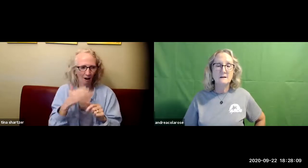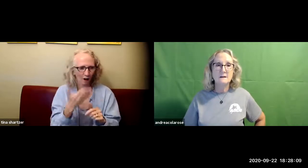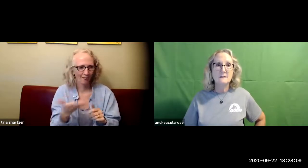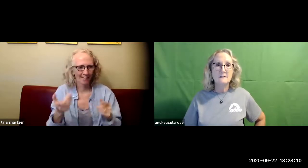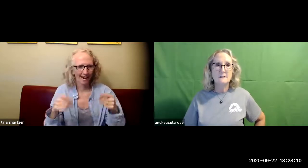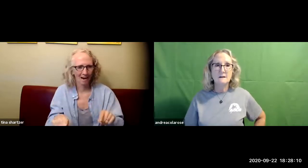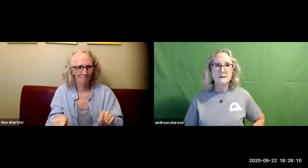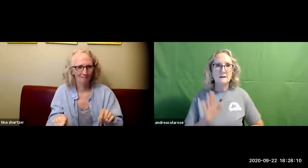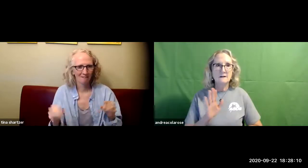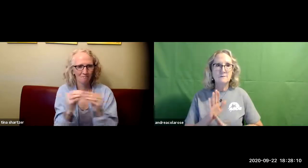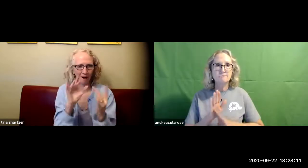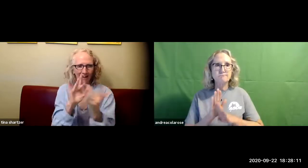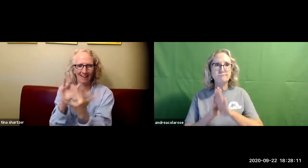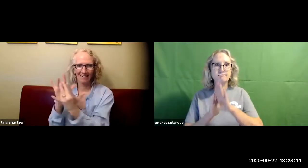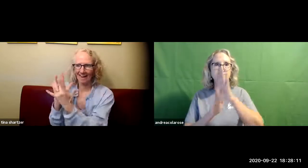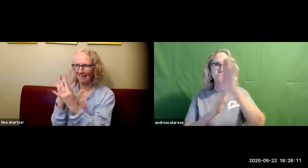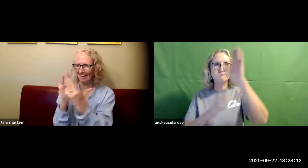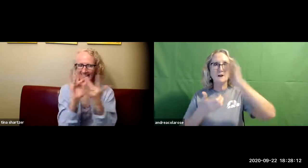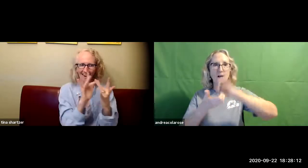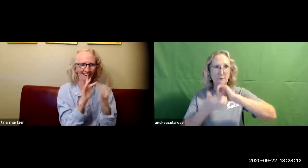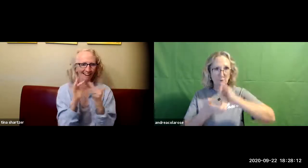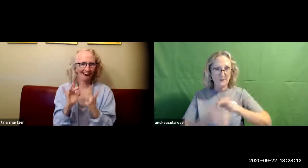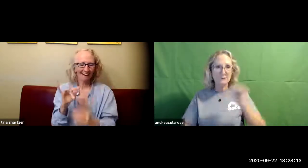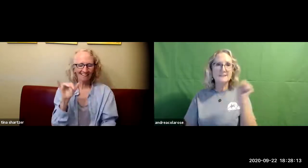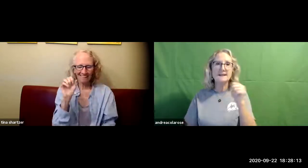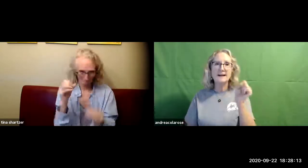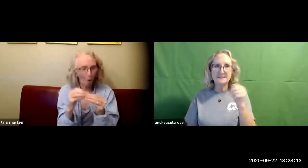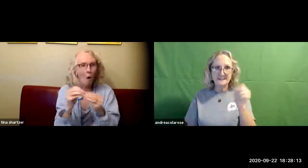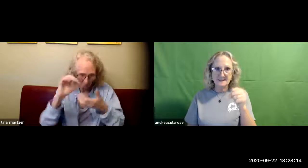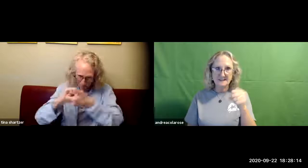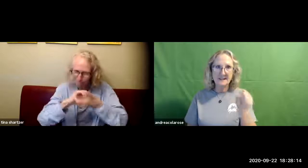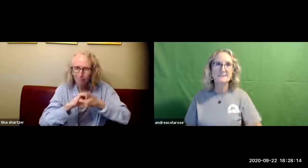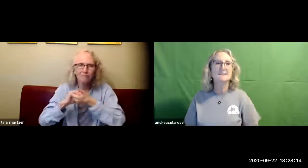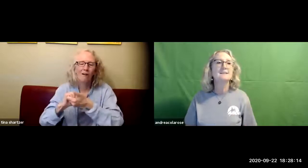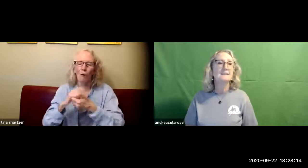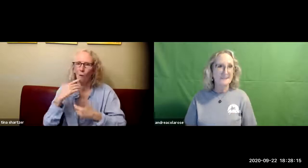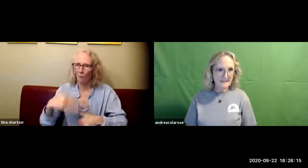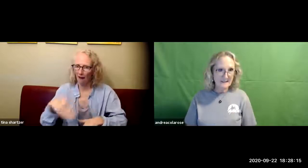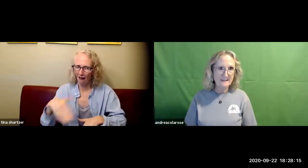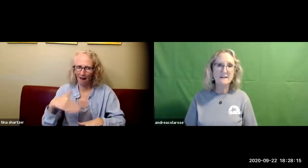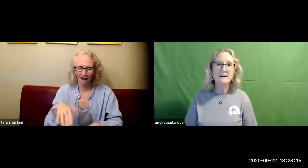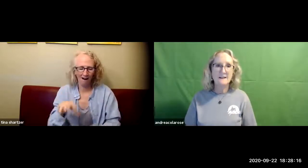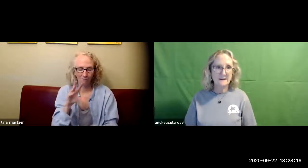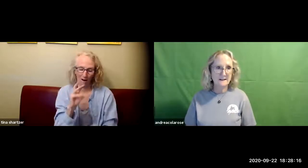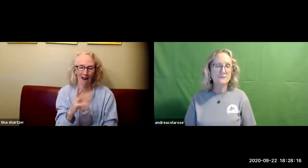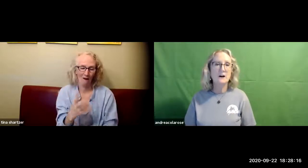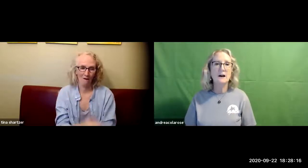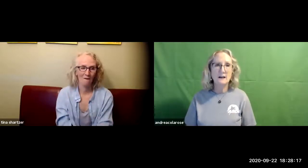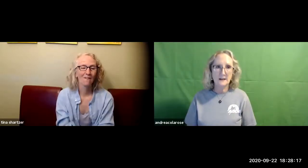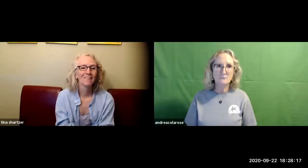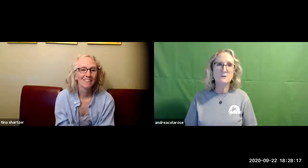know it's been horrible for us but there have been some positive things that have happened we've been able to network